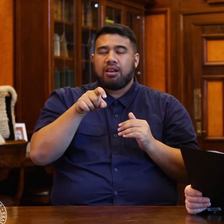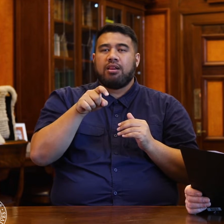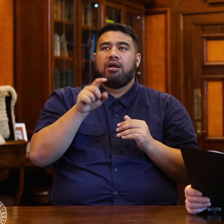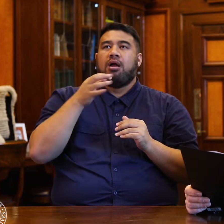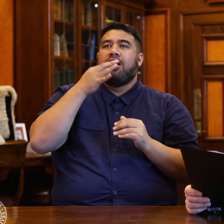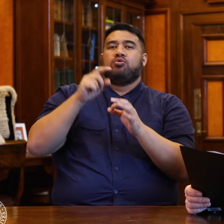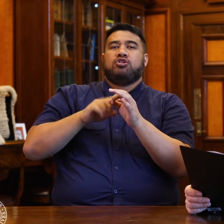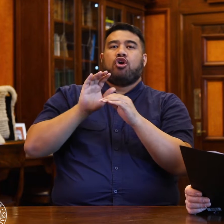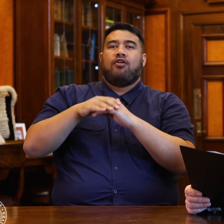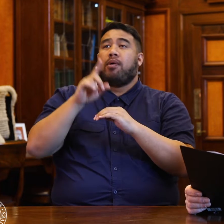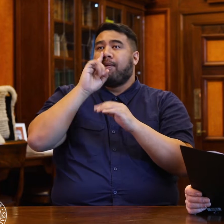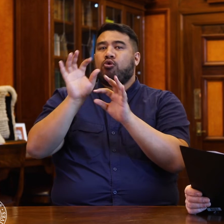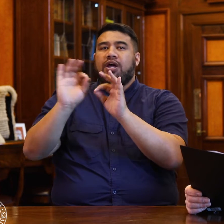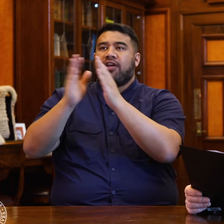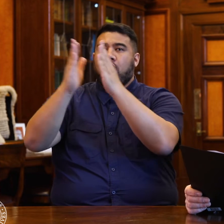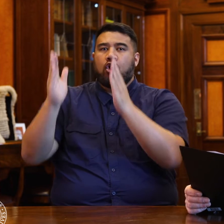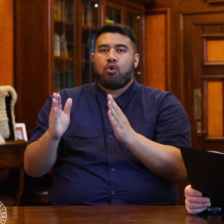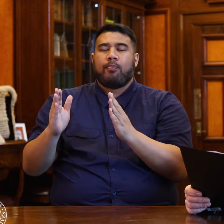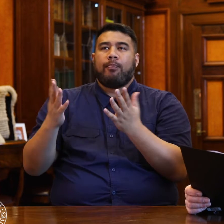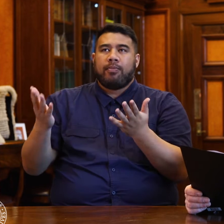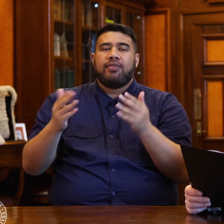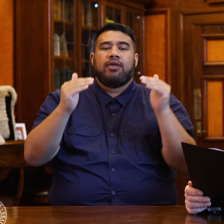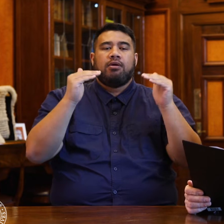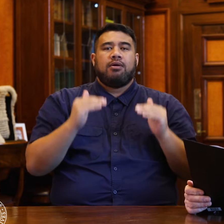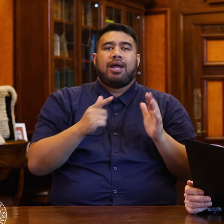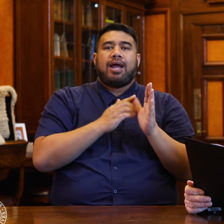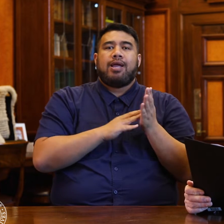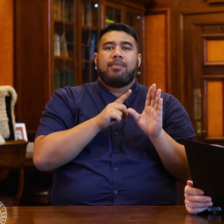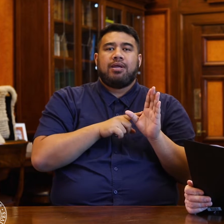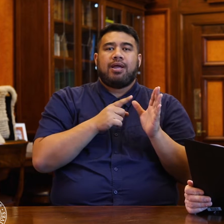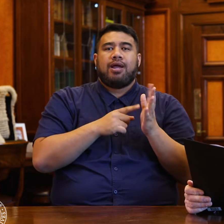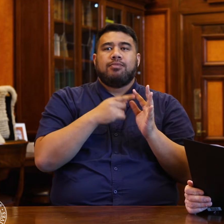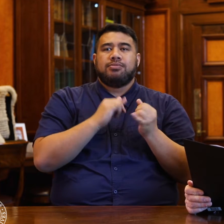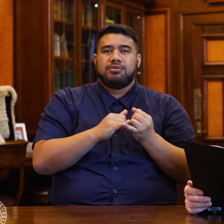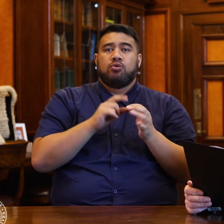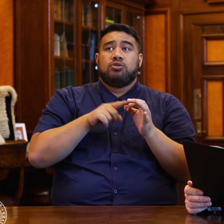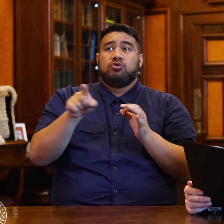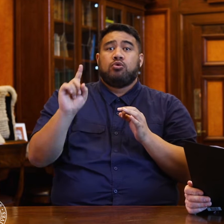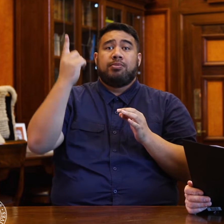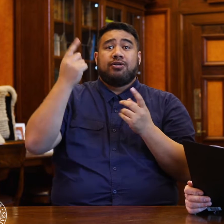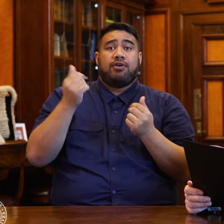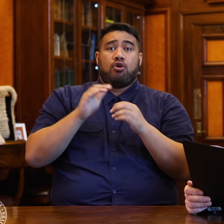Amy Adams has a question to the Minister of Finance: does he stand by all of the Government's